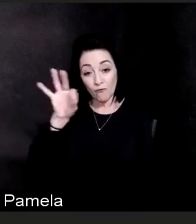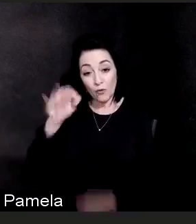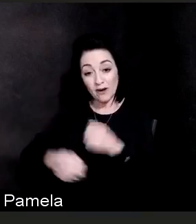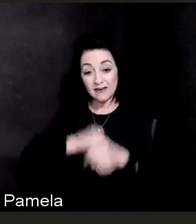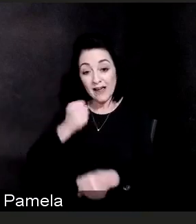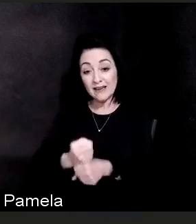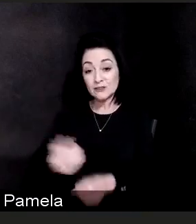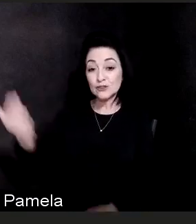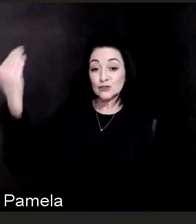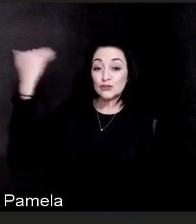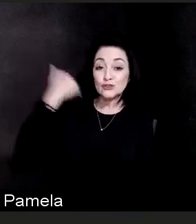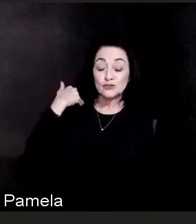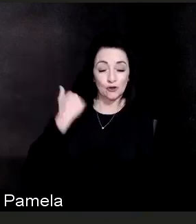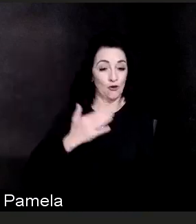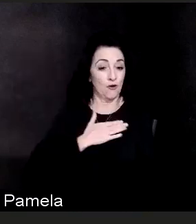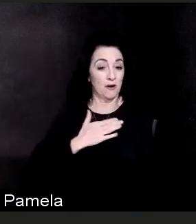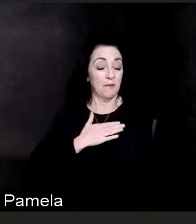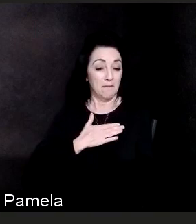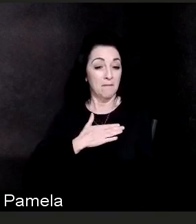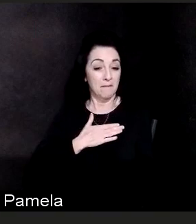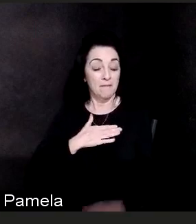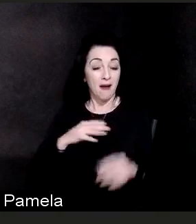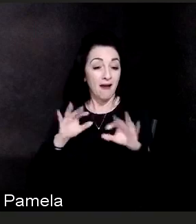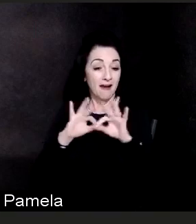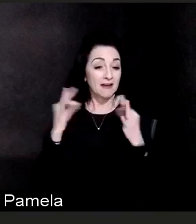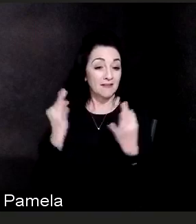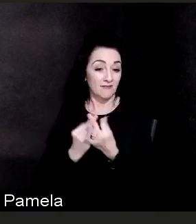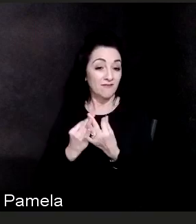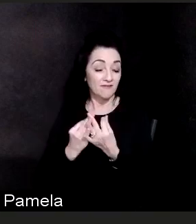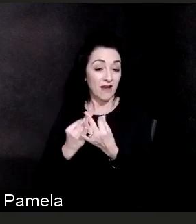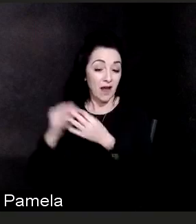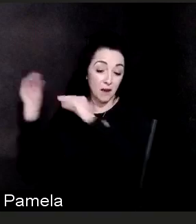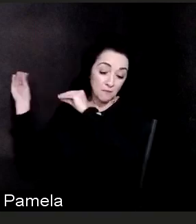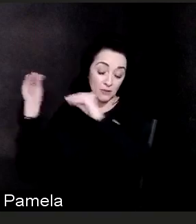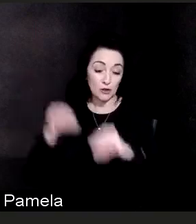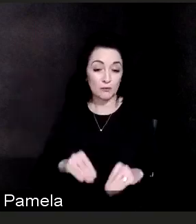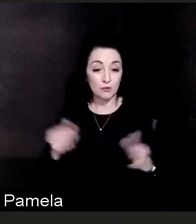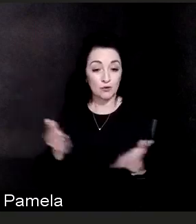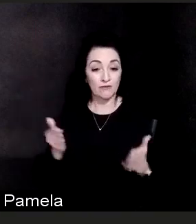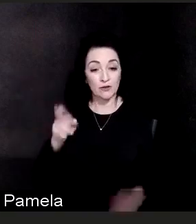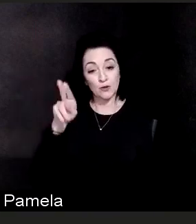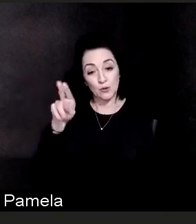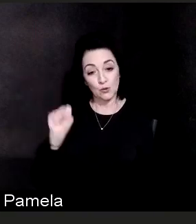You know, my mom and dad had hope that my sister and I would actually have a better life here